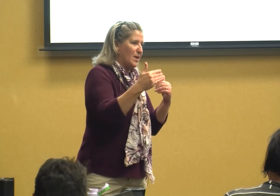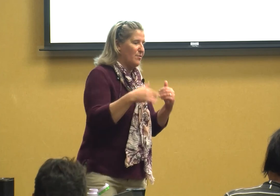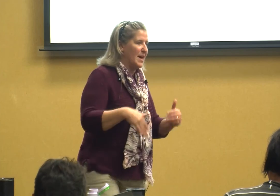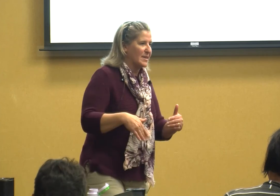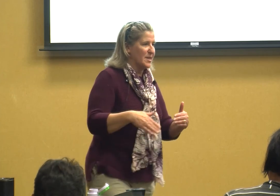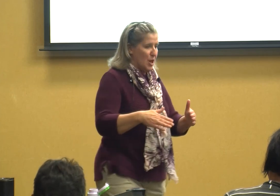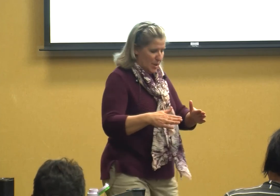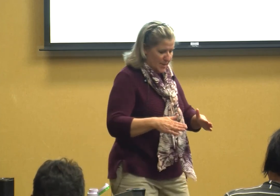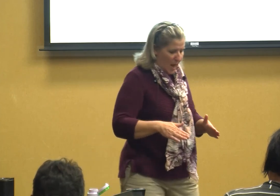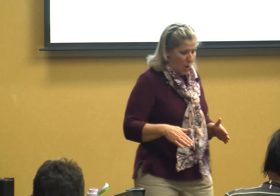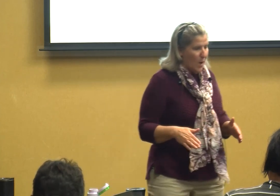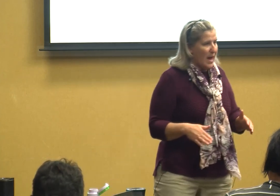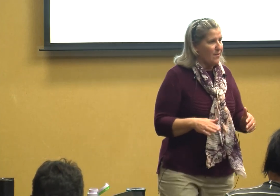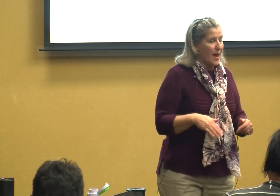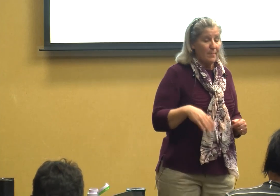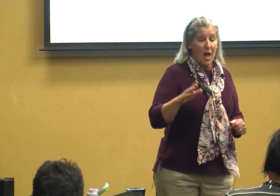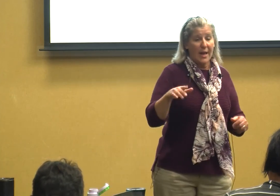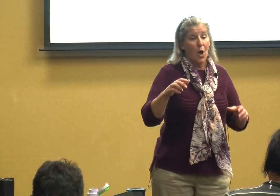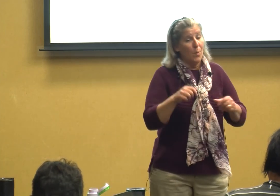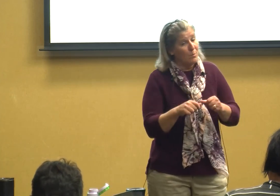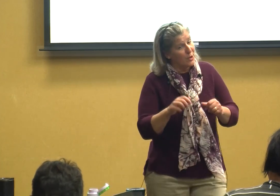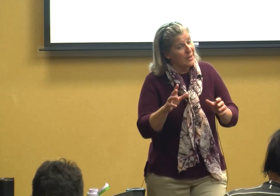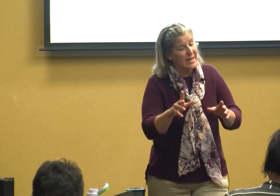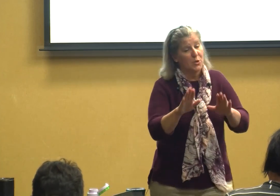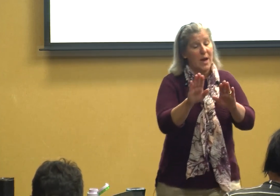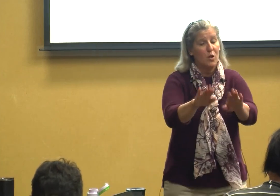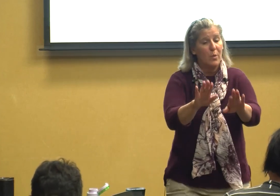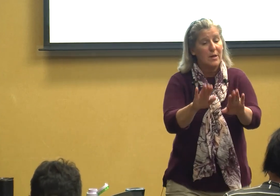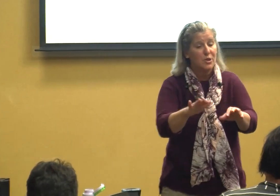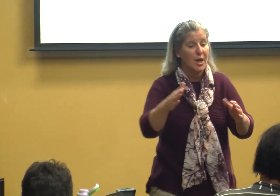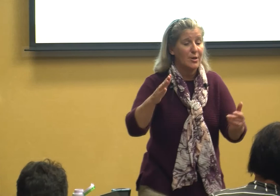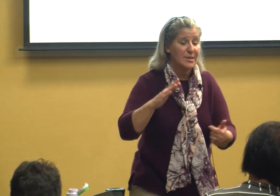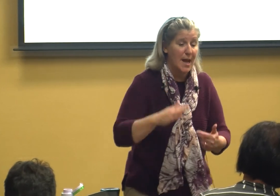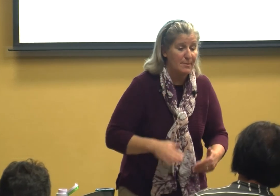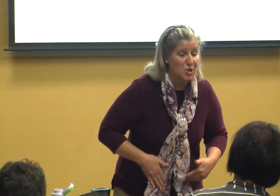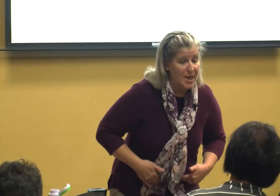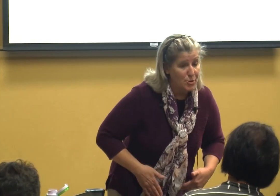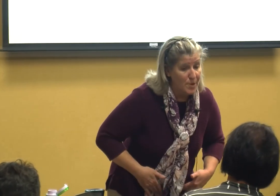event so if I'm like oh we're gonna get you out your wheelchair it's time to change your diaper